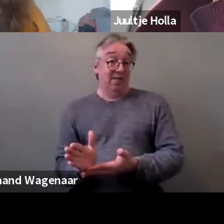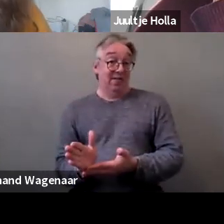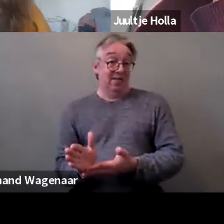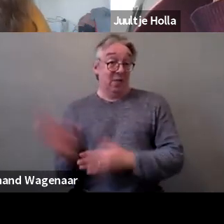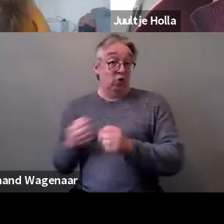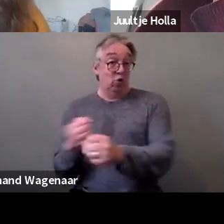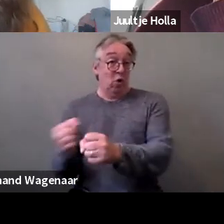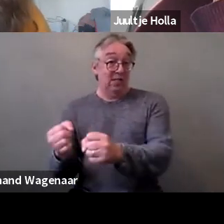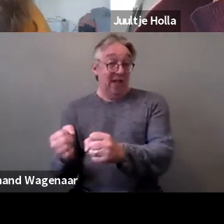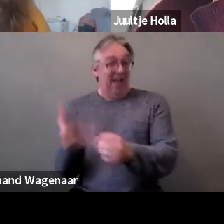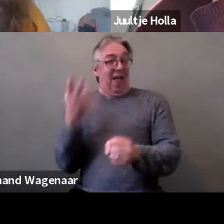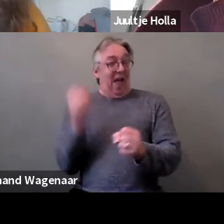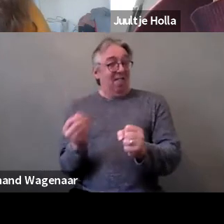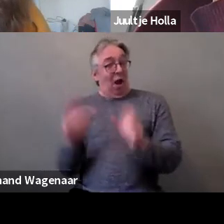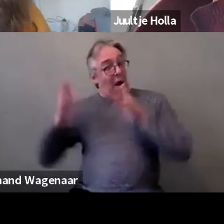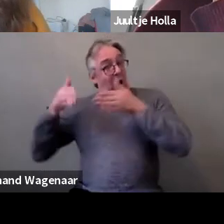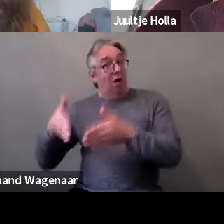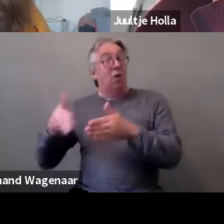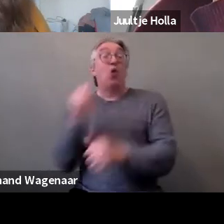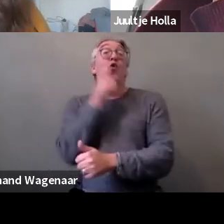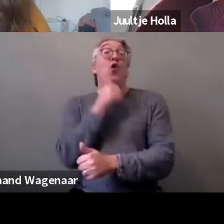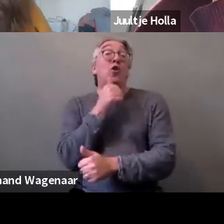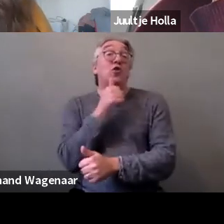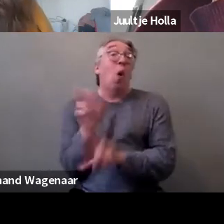on girls and hopefully on girls with disabilities as well.